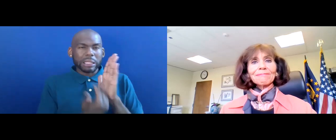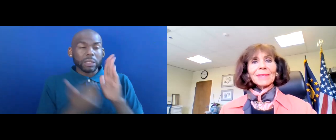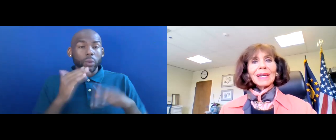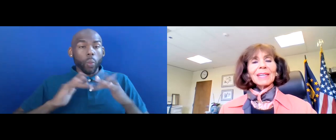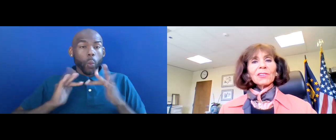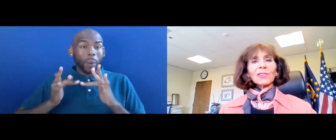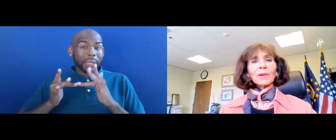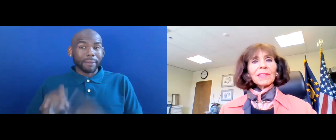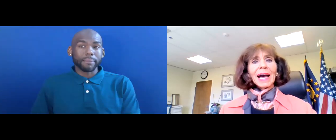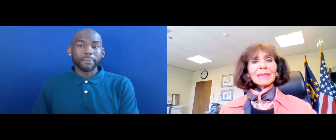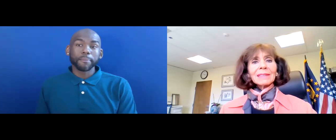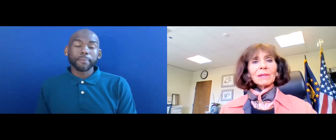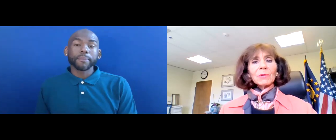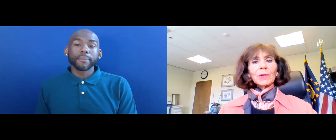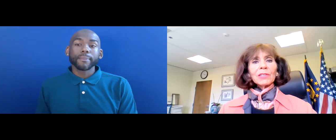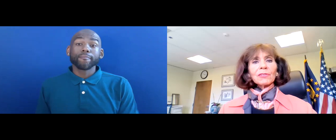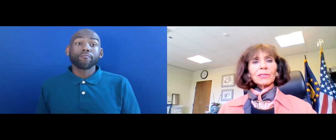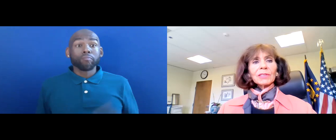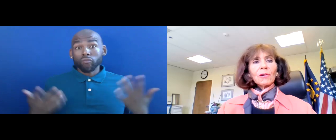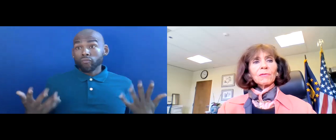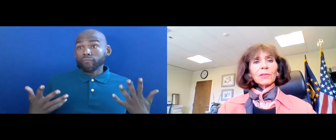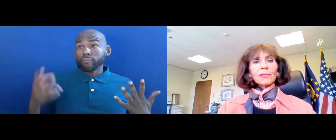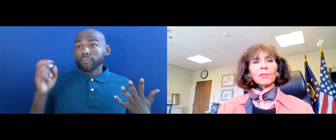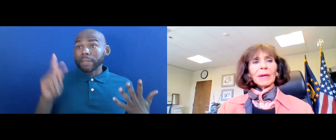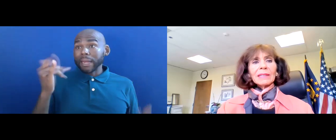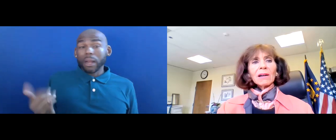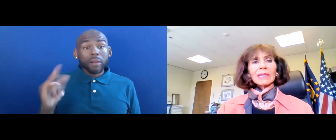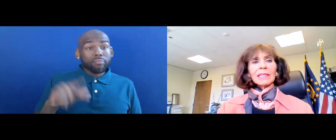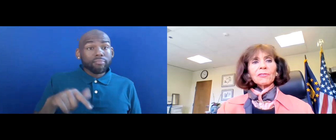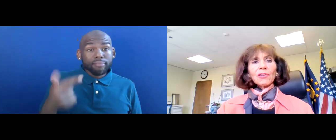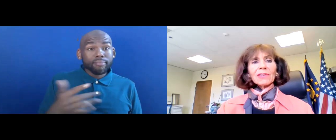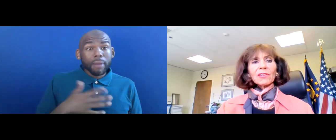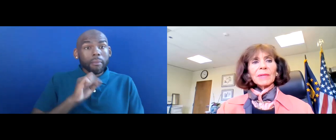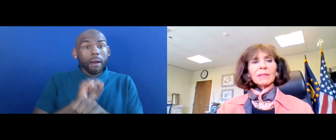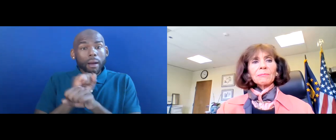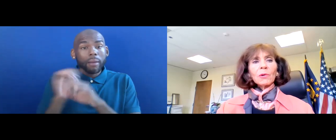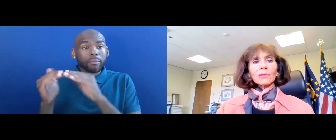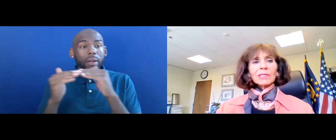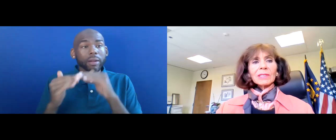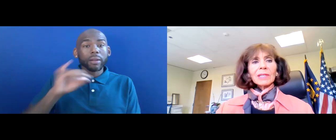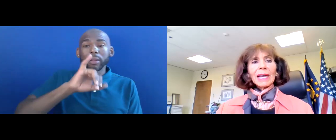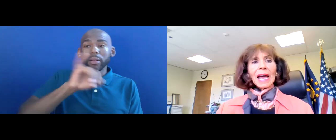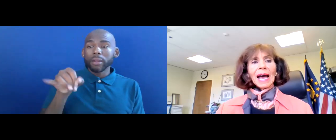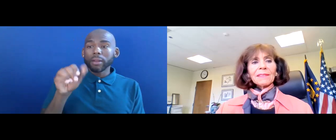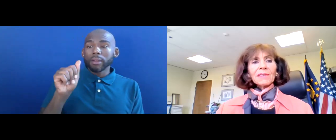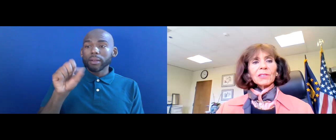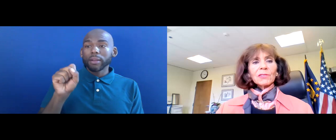SO, WITH THAT, I'M GOING TO TURN IT OVER TO MY COLLEAGUE JASMINE BOLTON AT THE